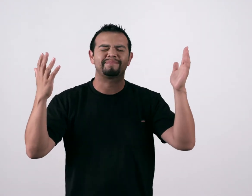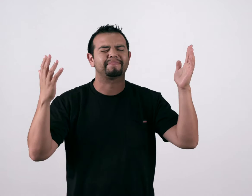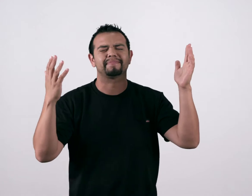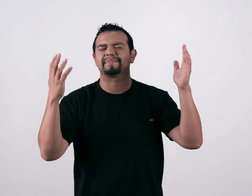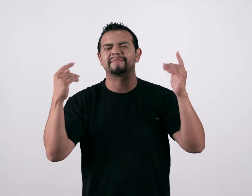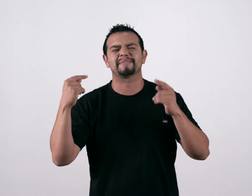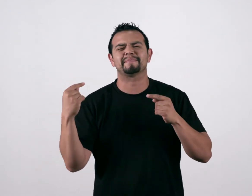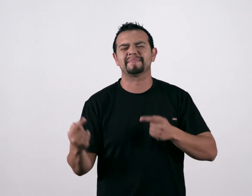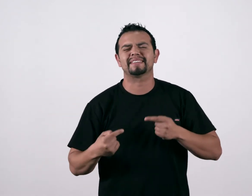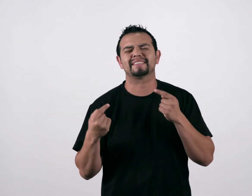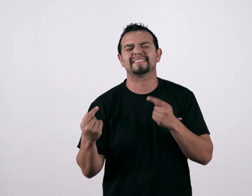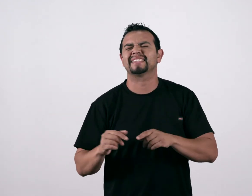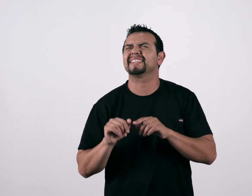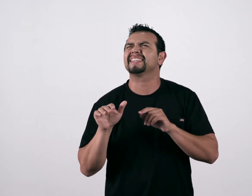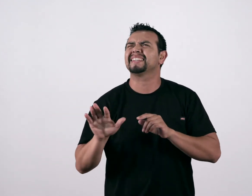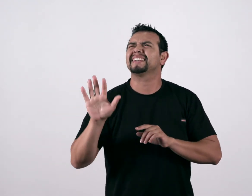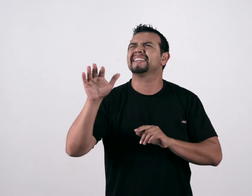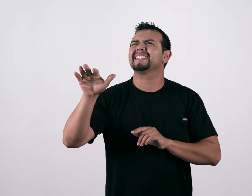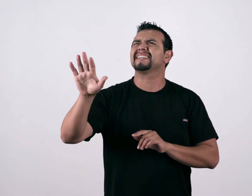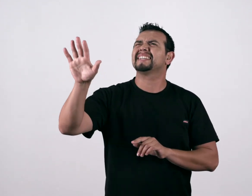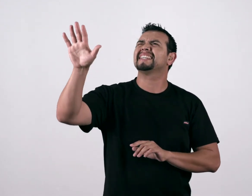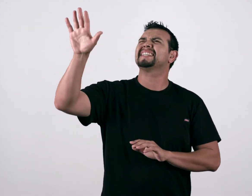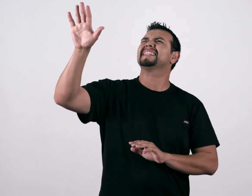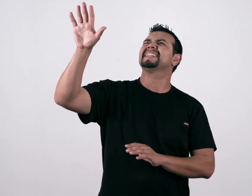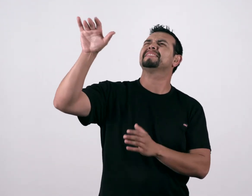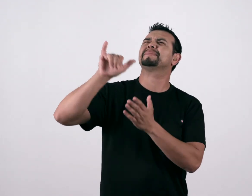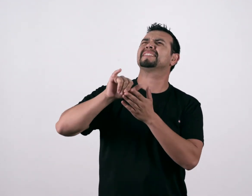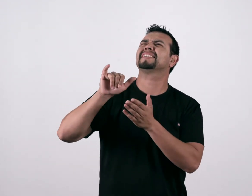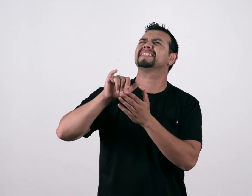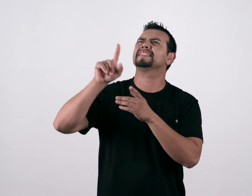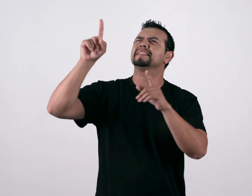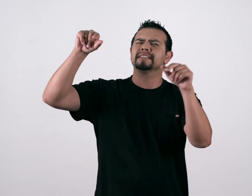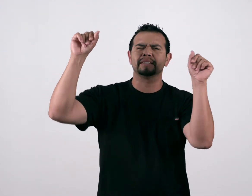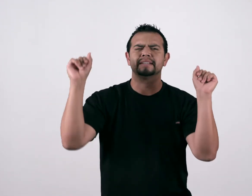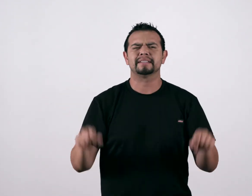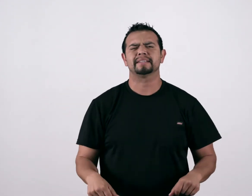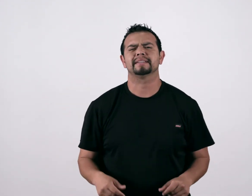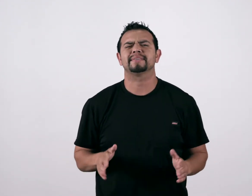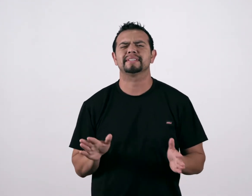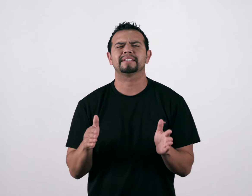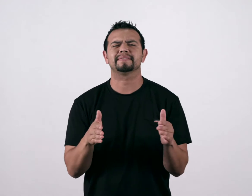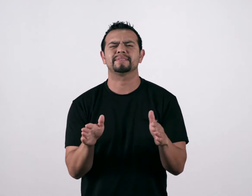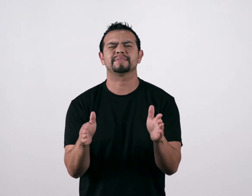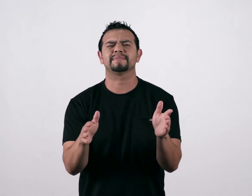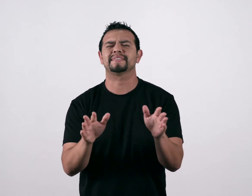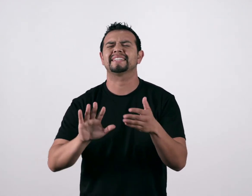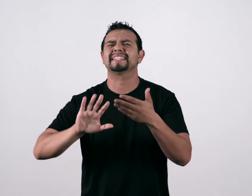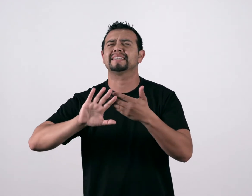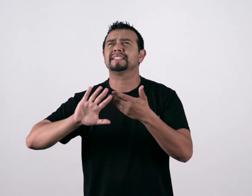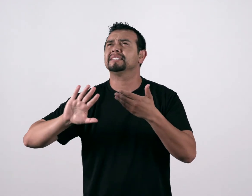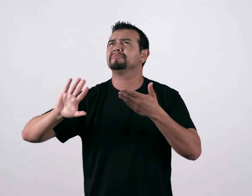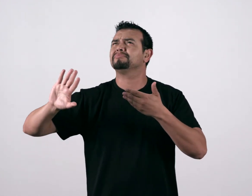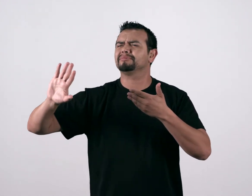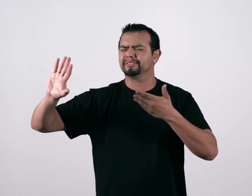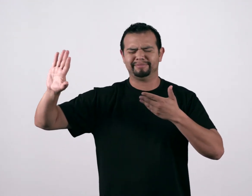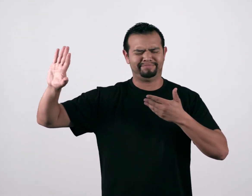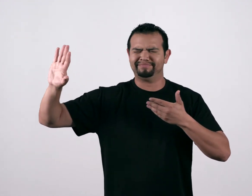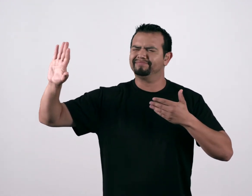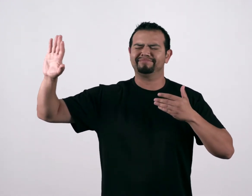No mountain higher No river wider